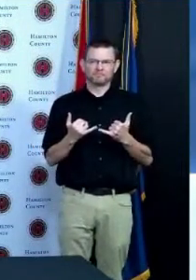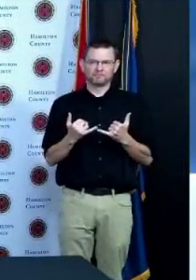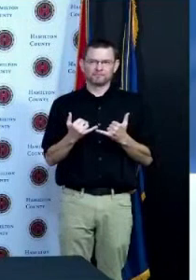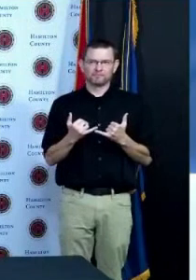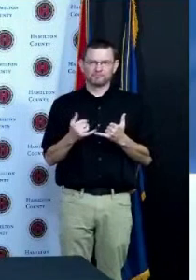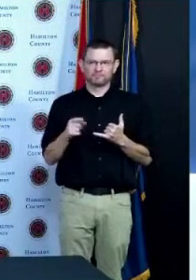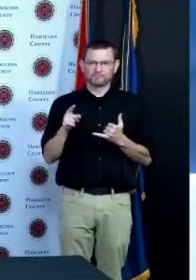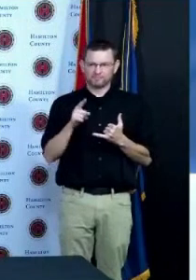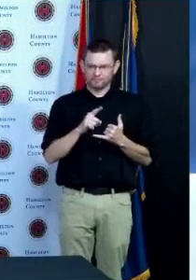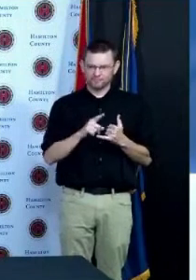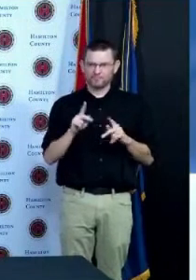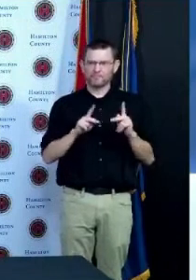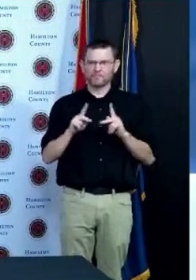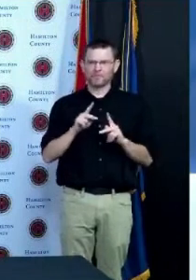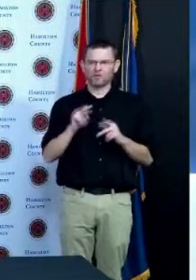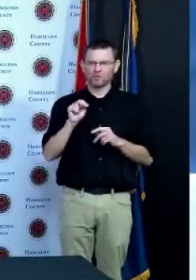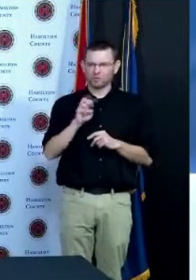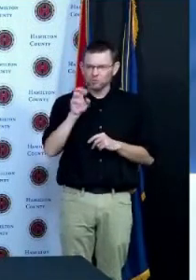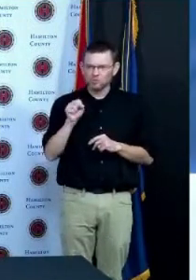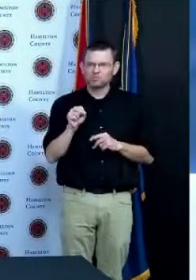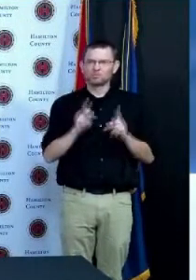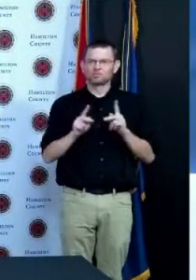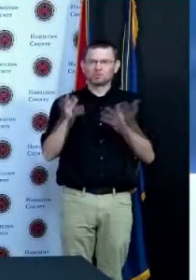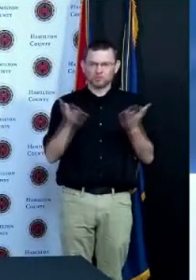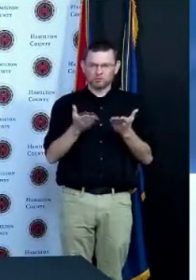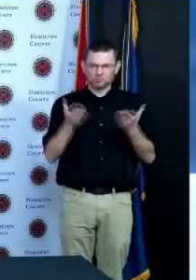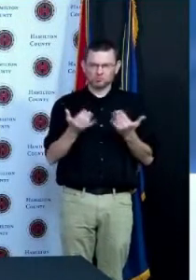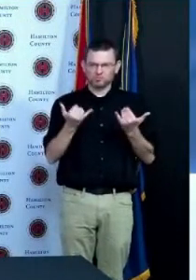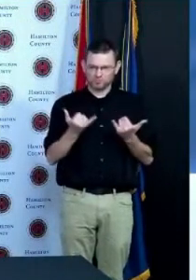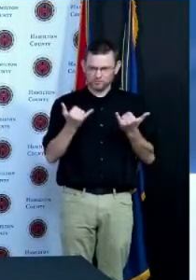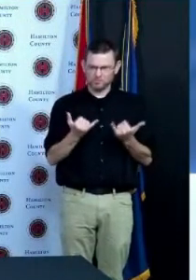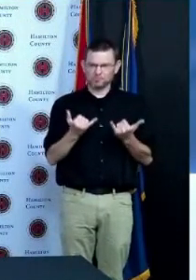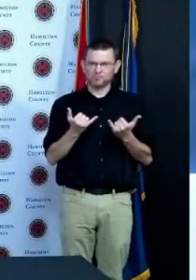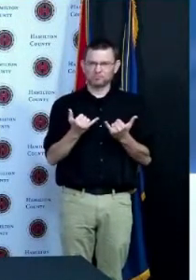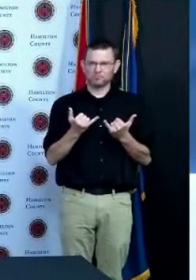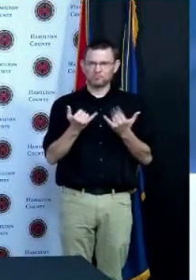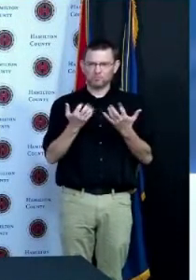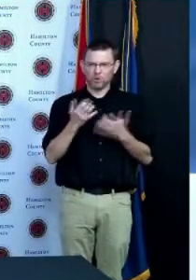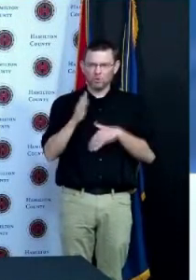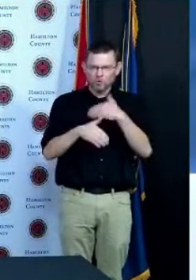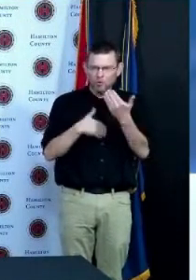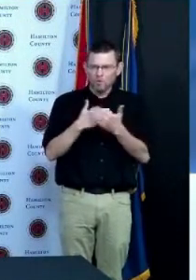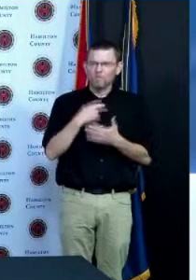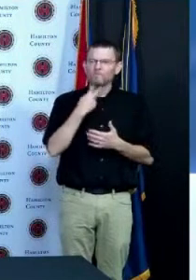what the community says and I want all voices to be heard and at some point I have my own opinion